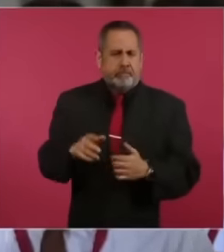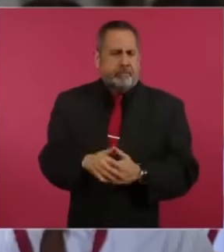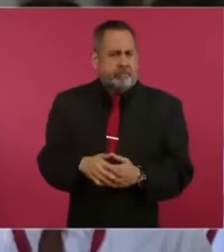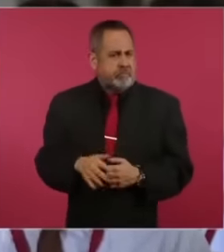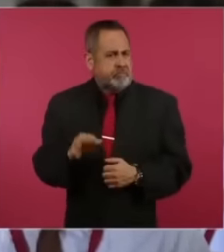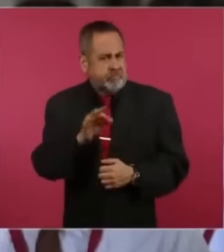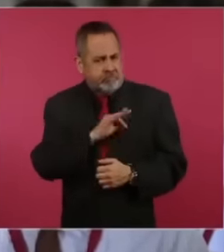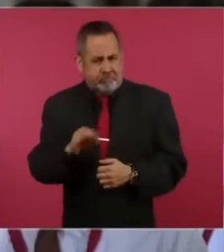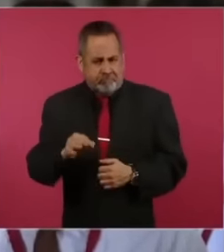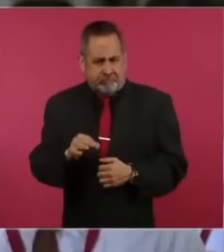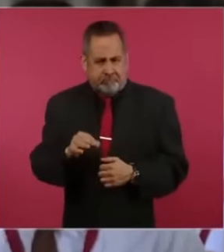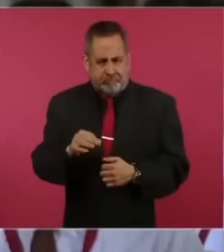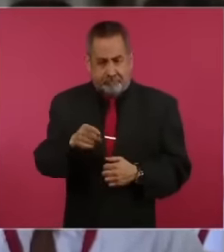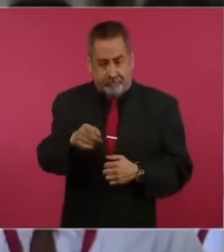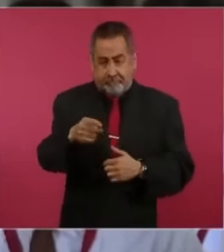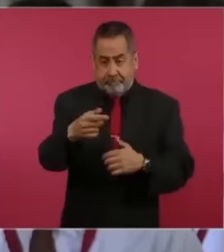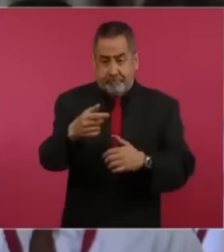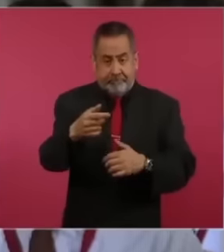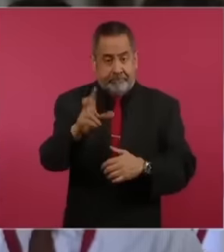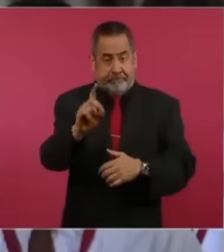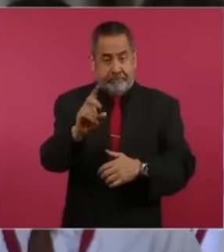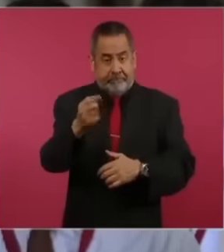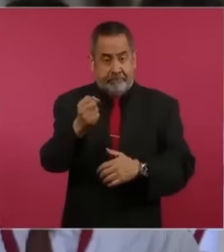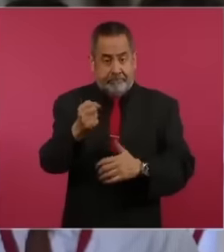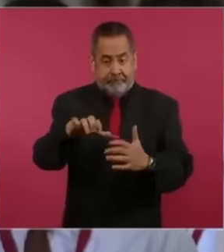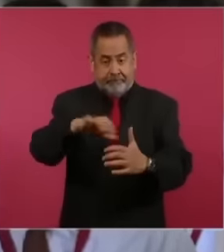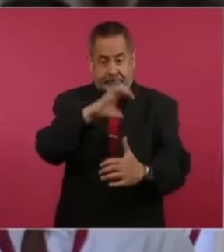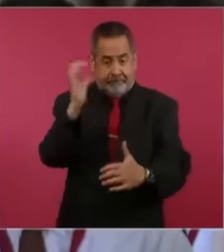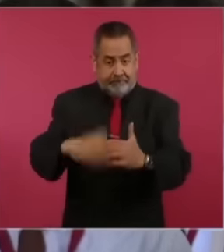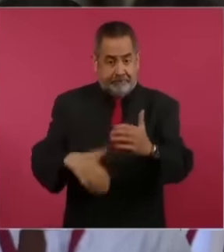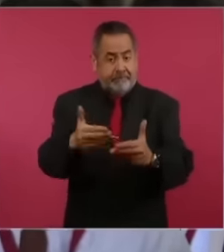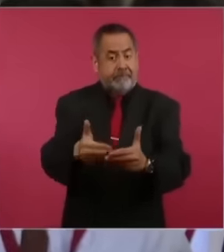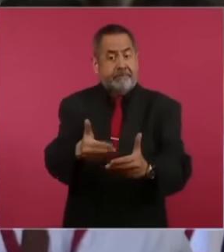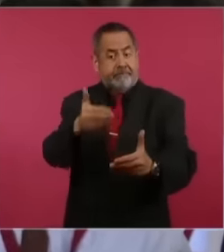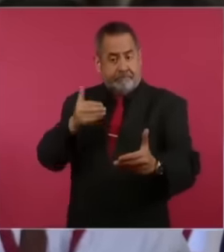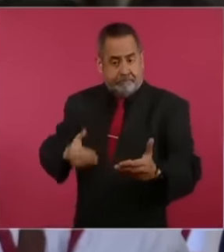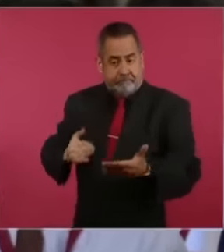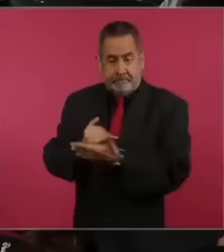resolved before the September 30, the administration ends, attorney, let's see